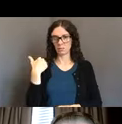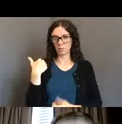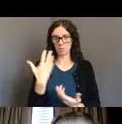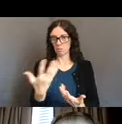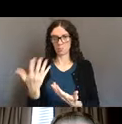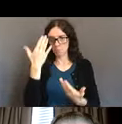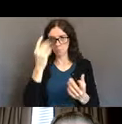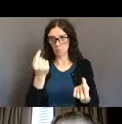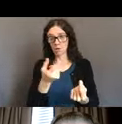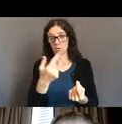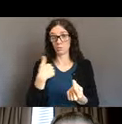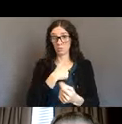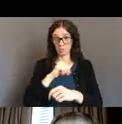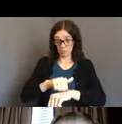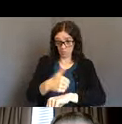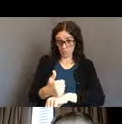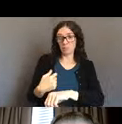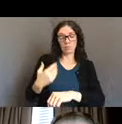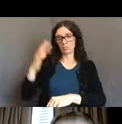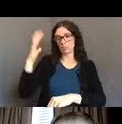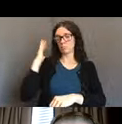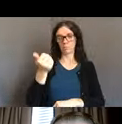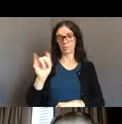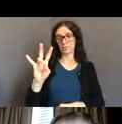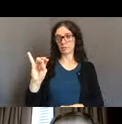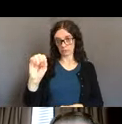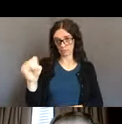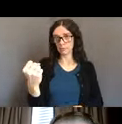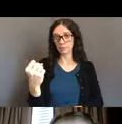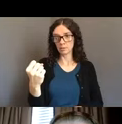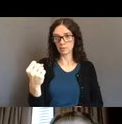and we have, a sister organization in every state and territory